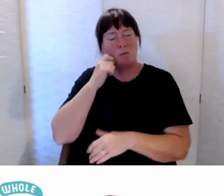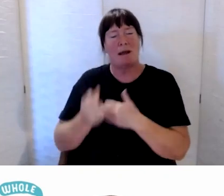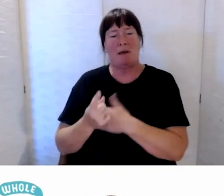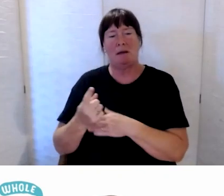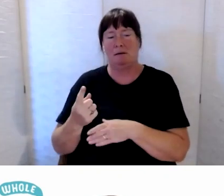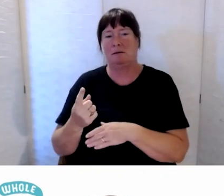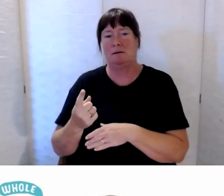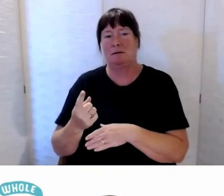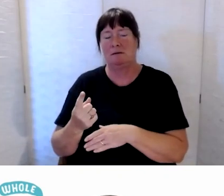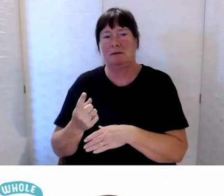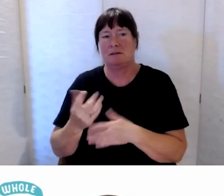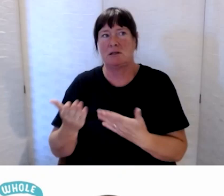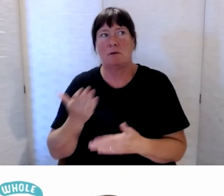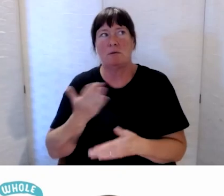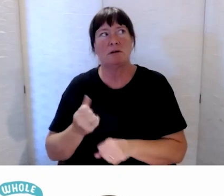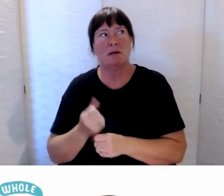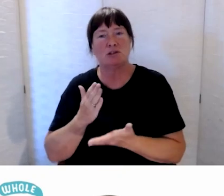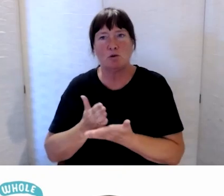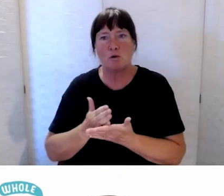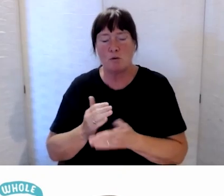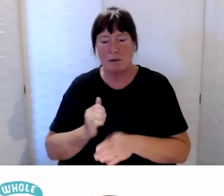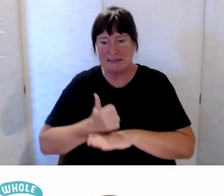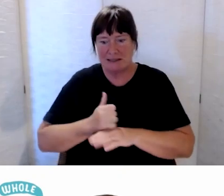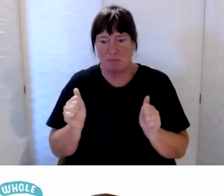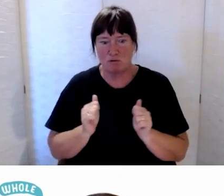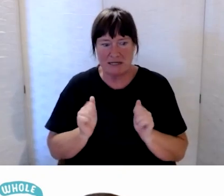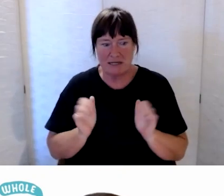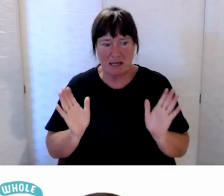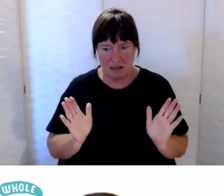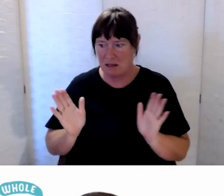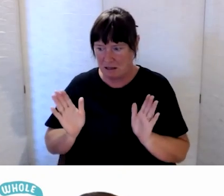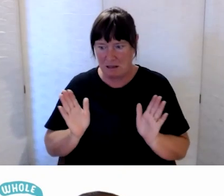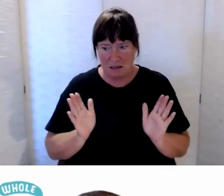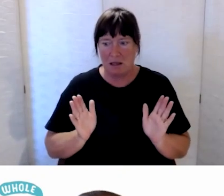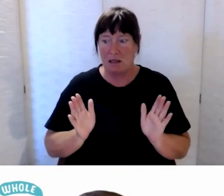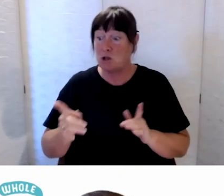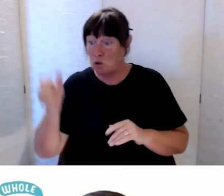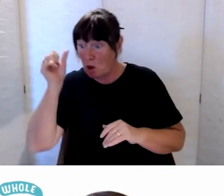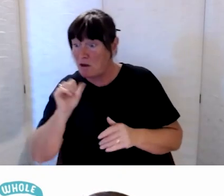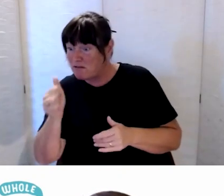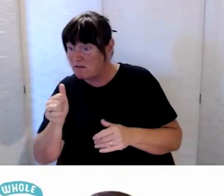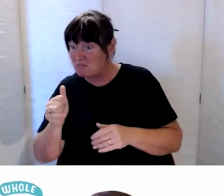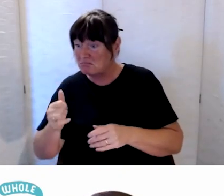that we were putting those supports in place and making sure that people knew how to get access to that.